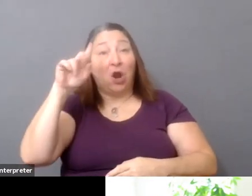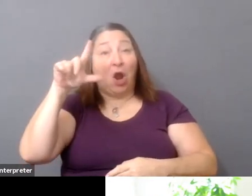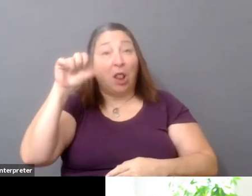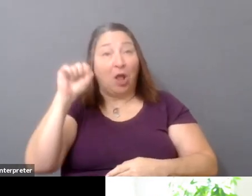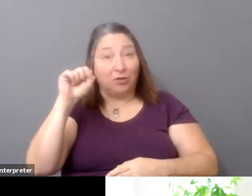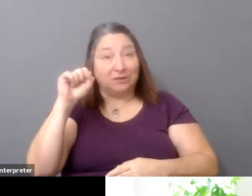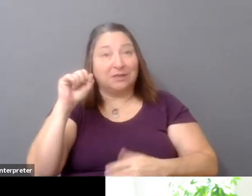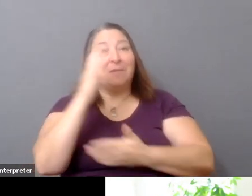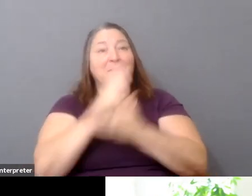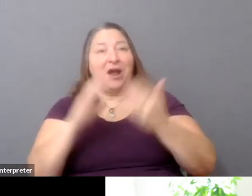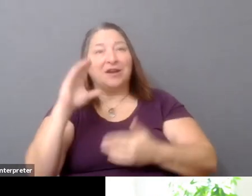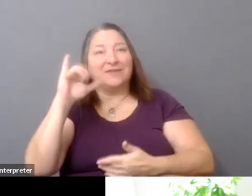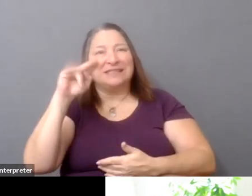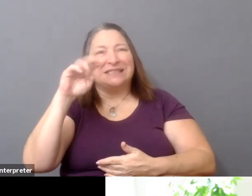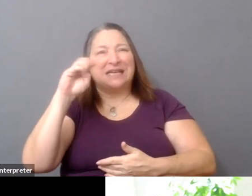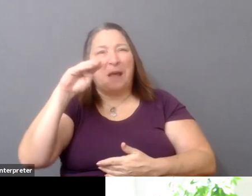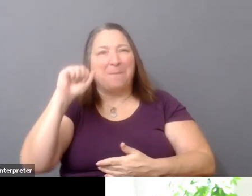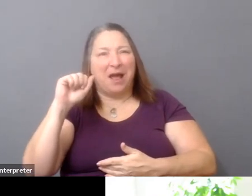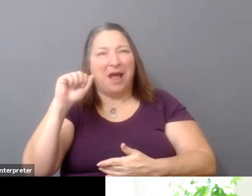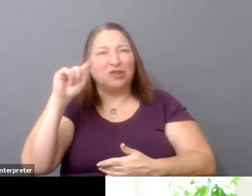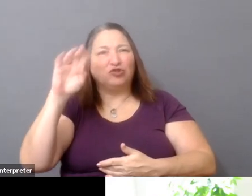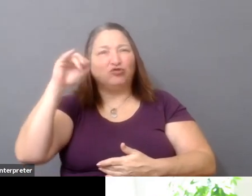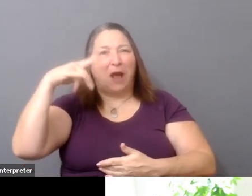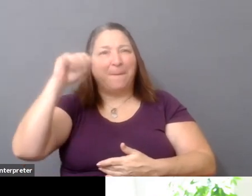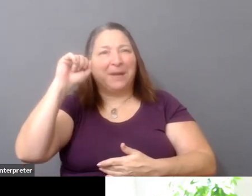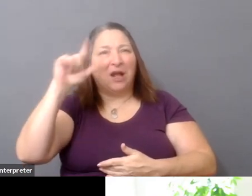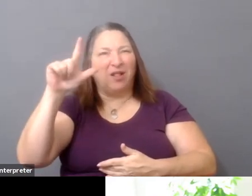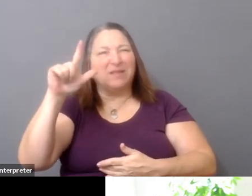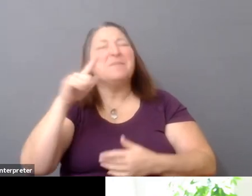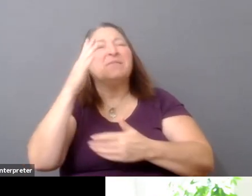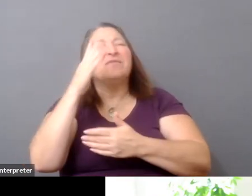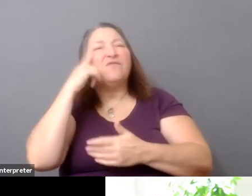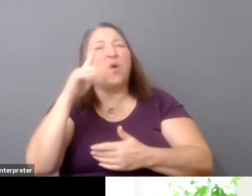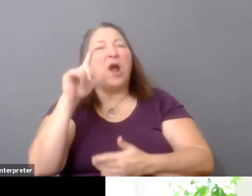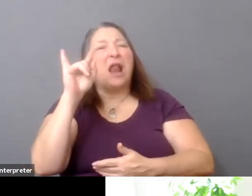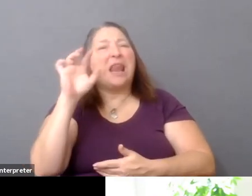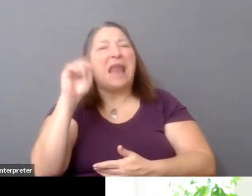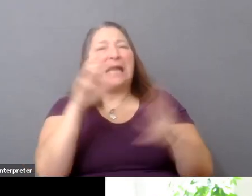Tropical on behalf of Latin American films, he said something that really resonated with me,